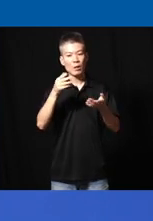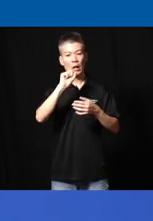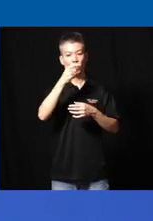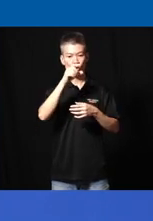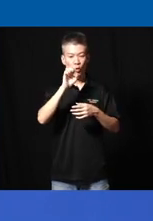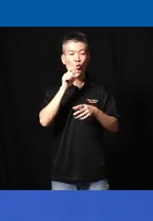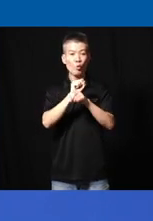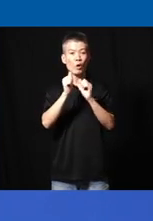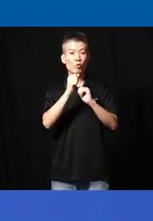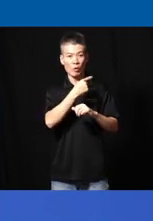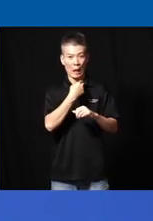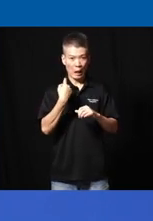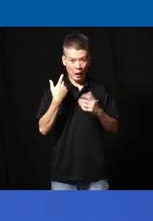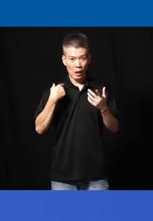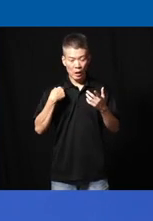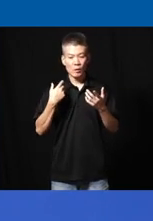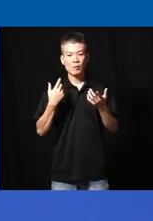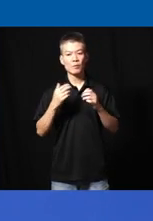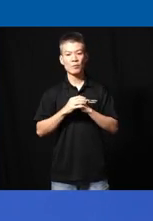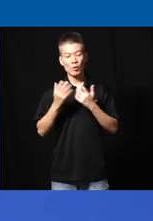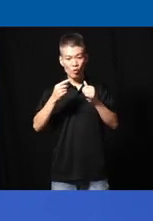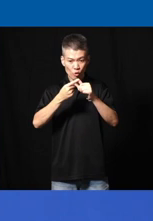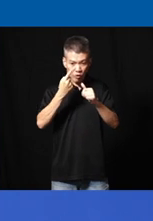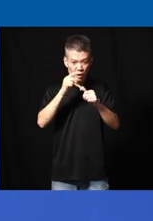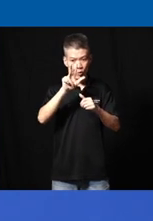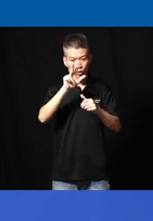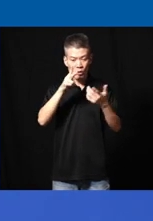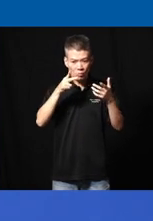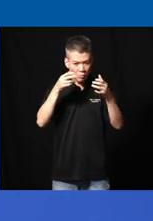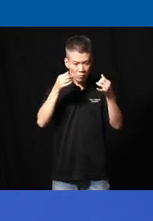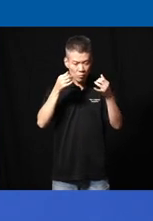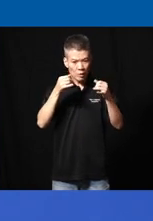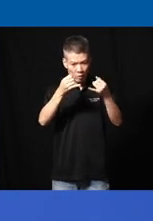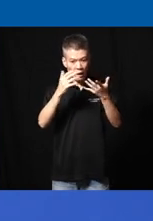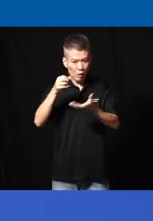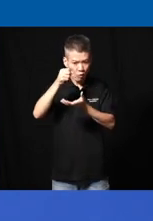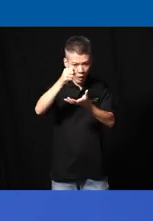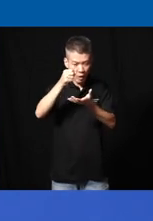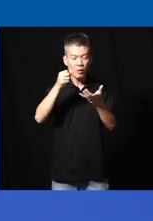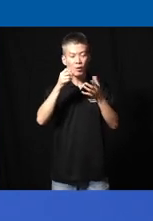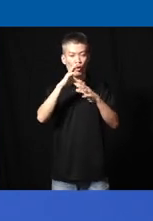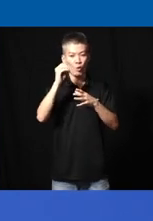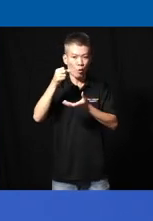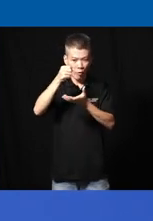neighbor who work with us uh our uh first threee installation was uh funded co-funded by them and